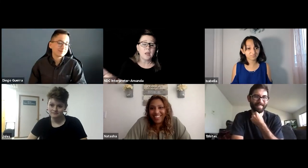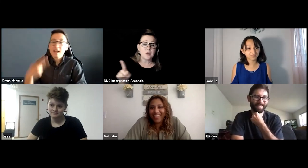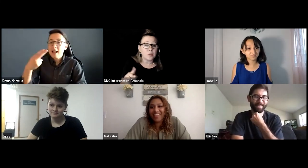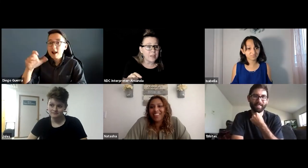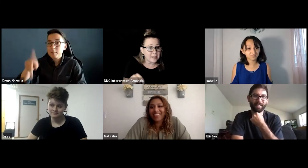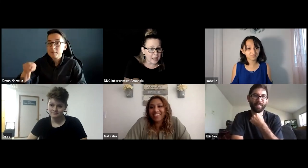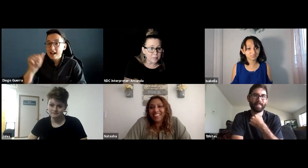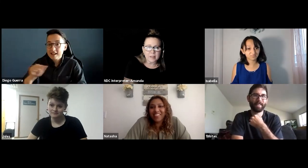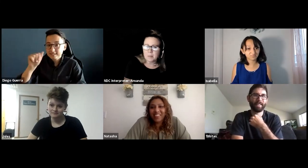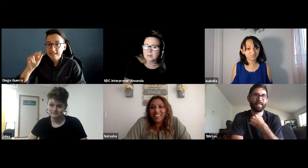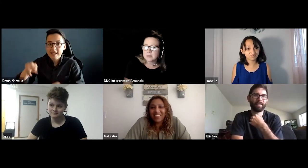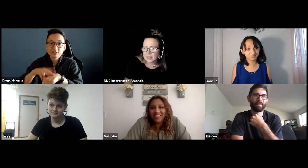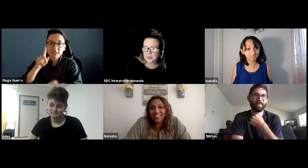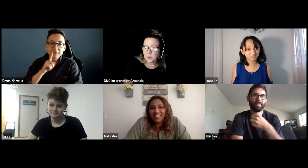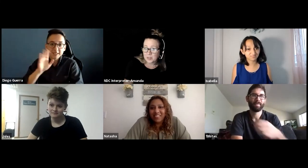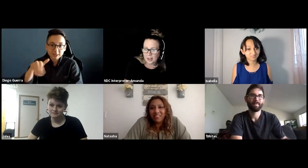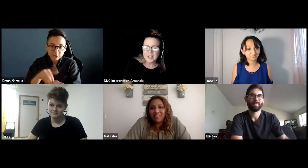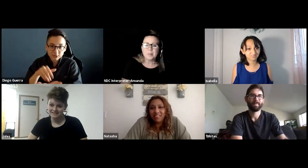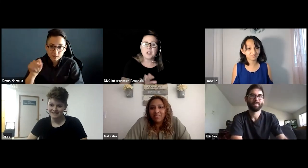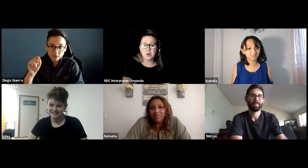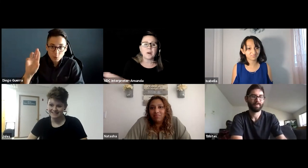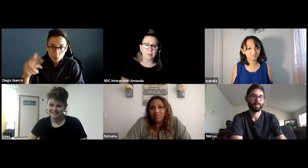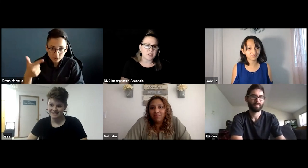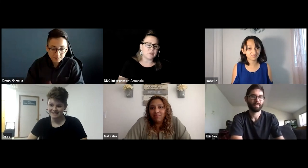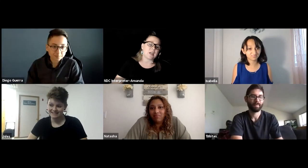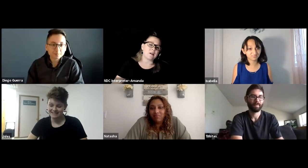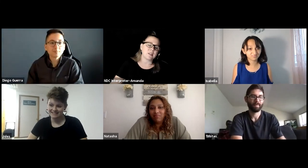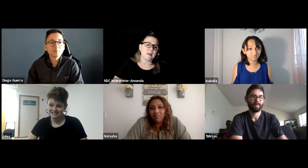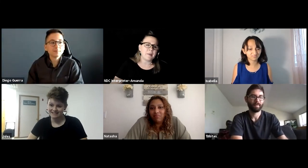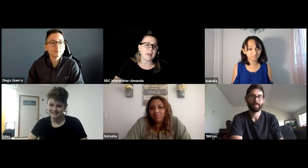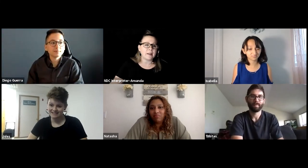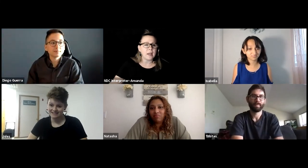Know that they can but they most likely will not but you are able to reach out to them at